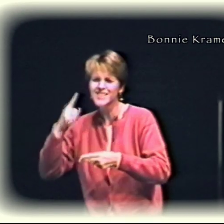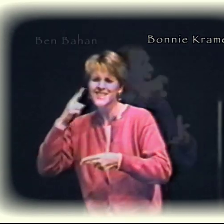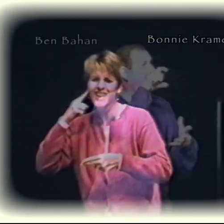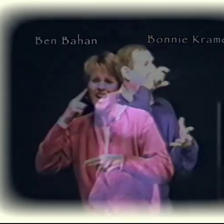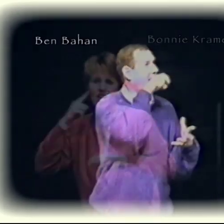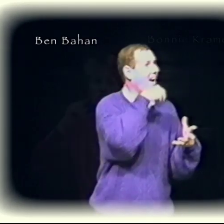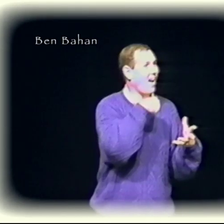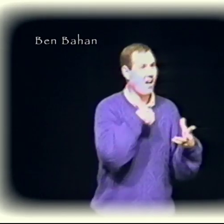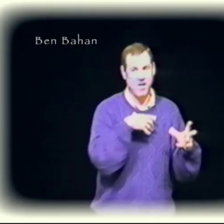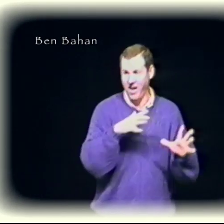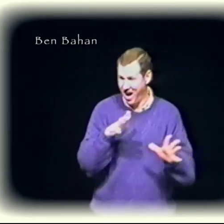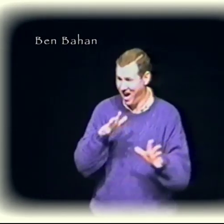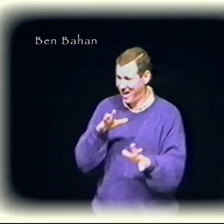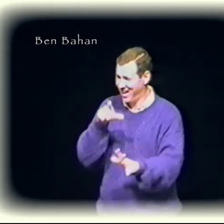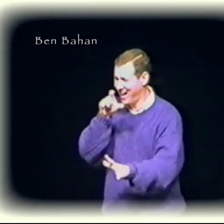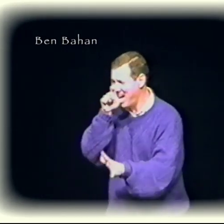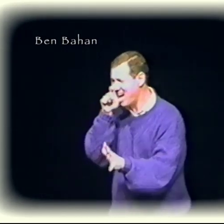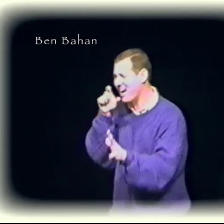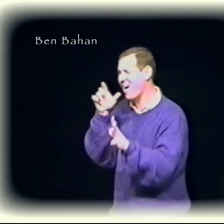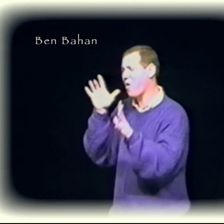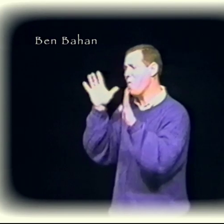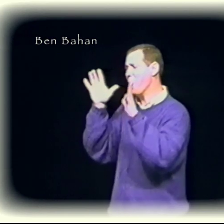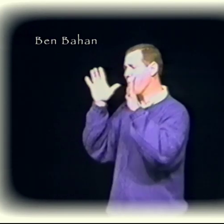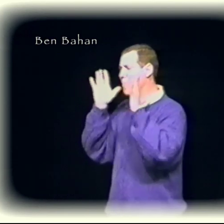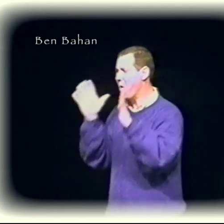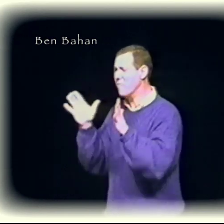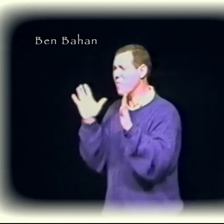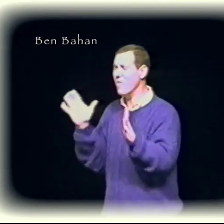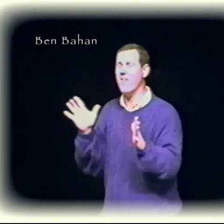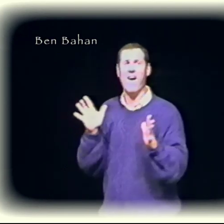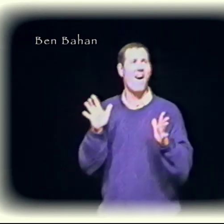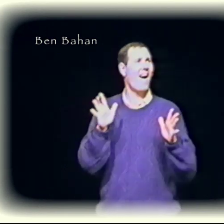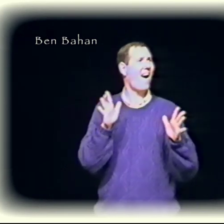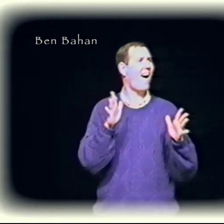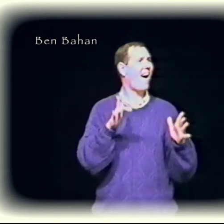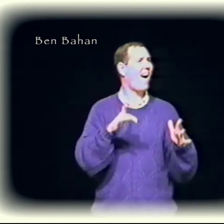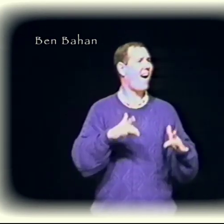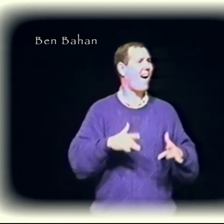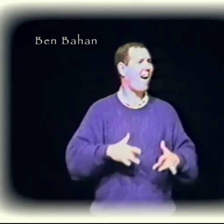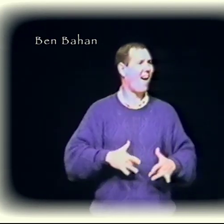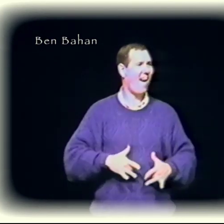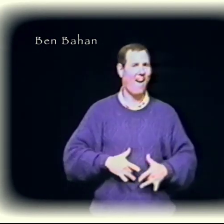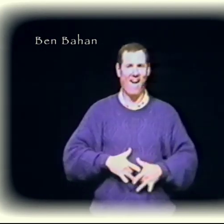It was a huge gathering, the Panara Theatre was full every single night.